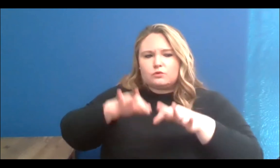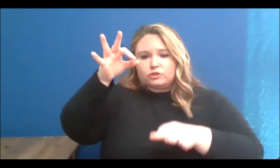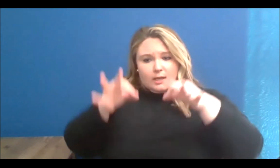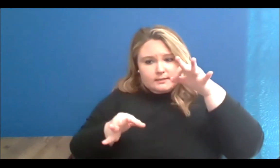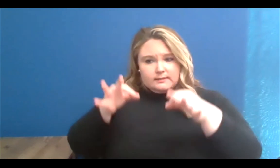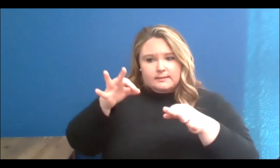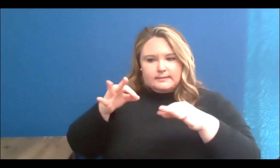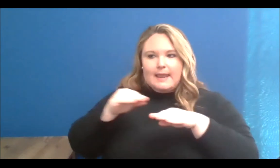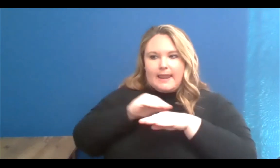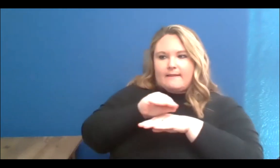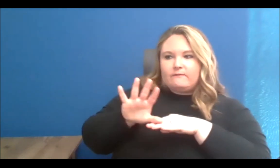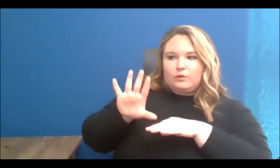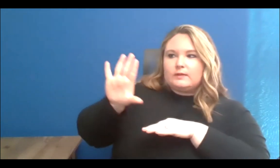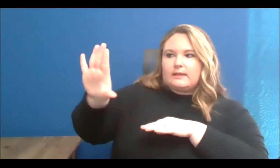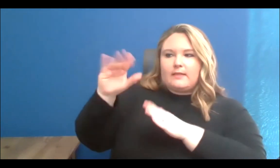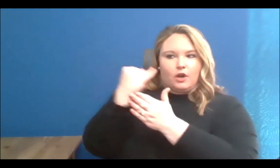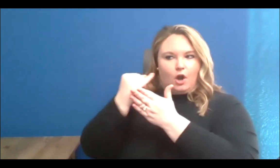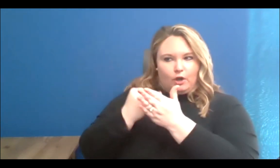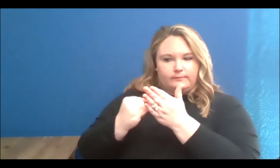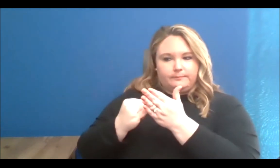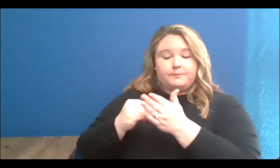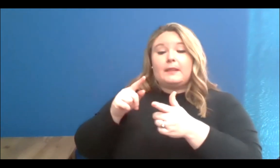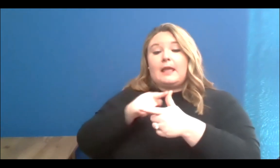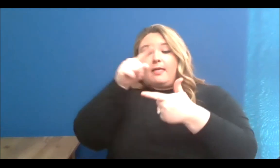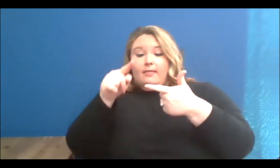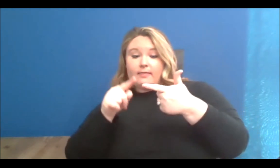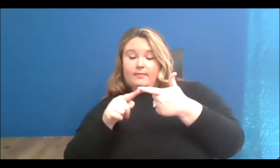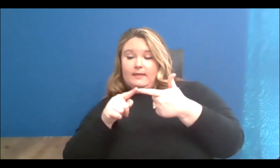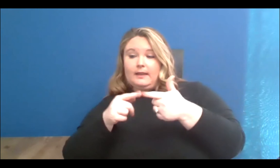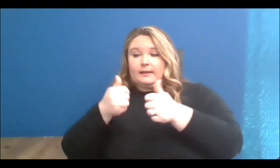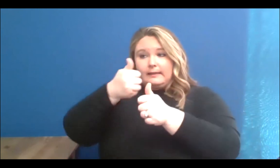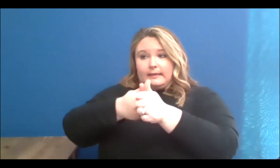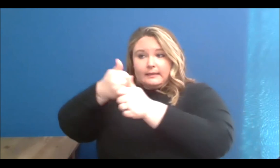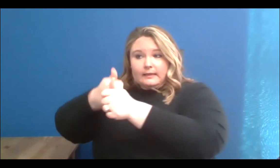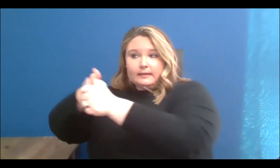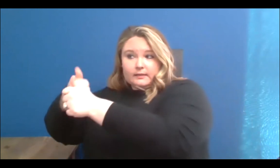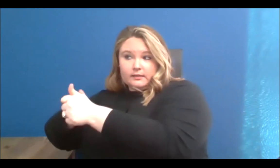Then, we will take some time for each panelist to react to the proposed